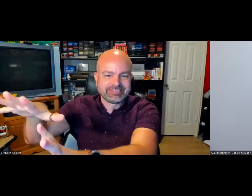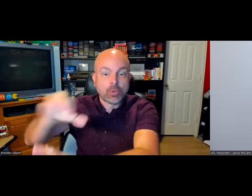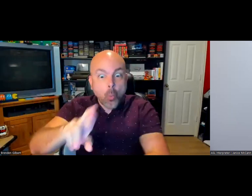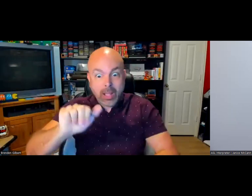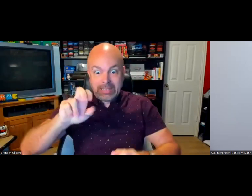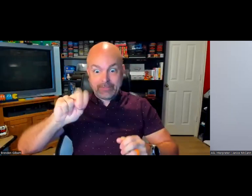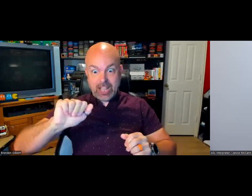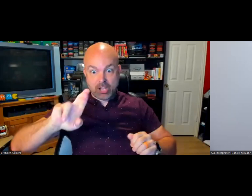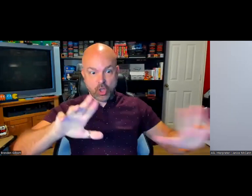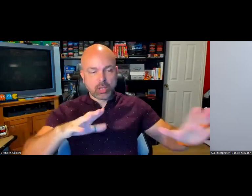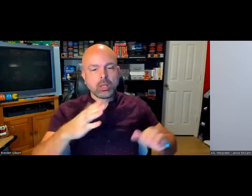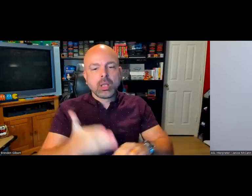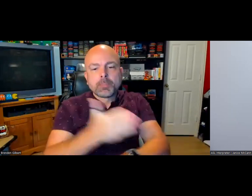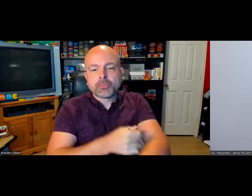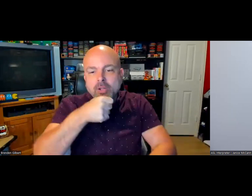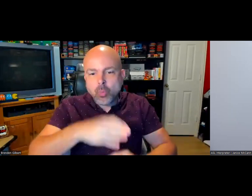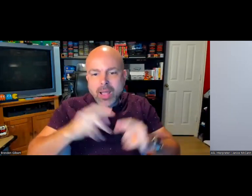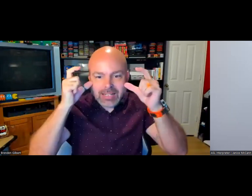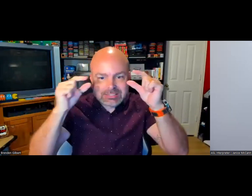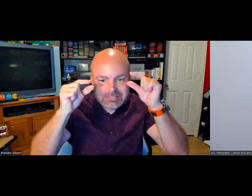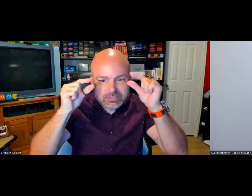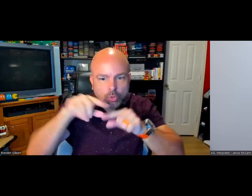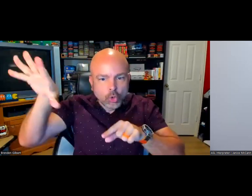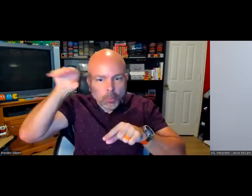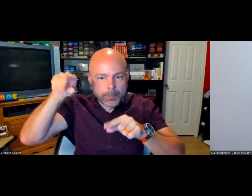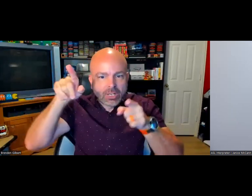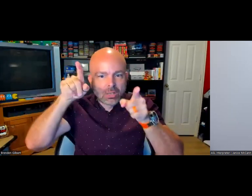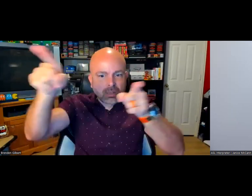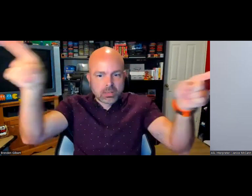that, so they can be corrected in the context of XR and even